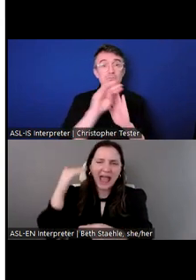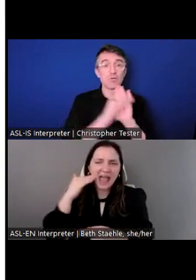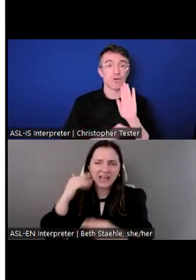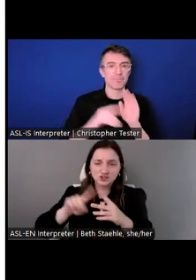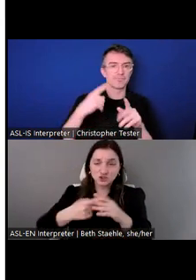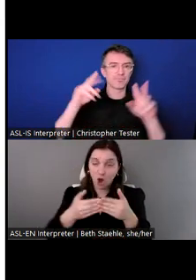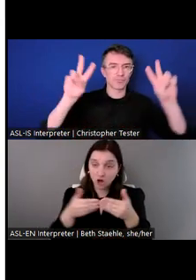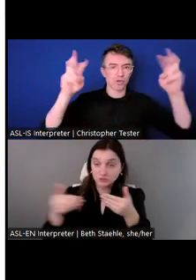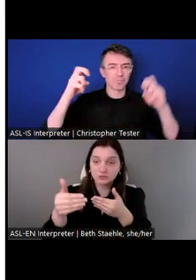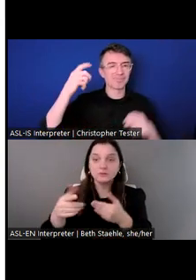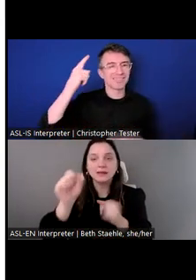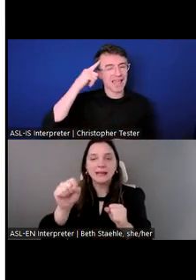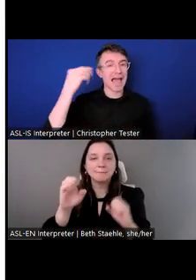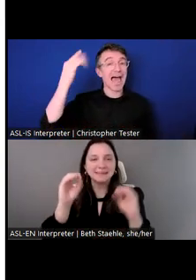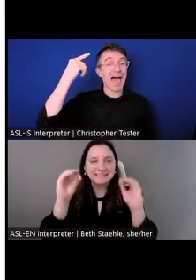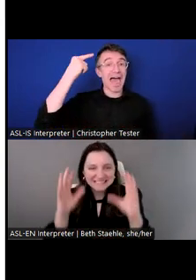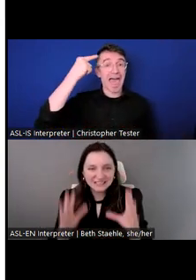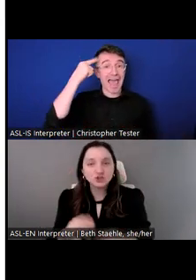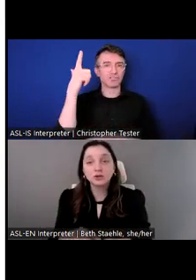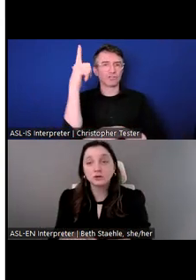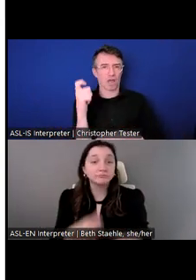positions such as senior advisor solutions architect.